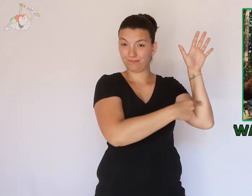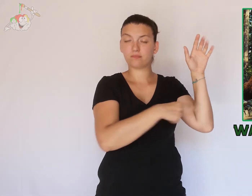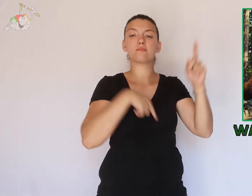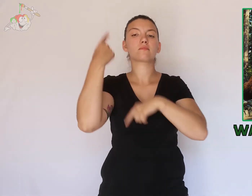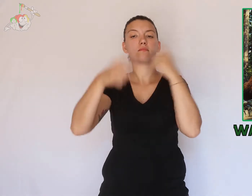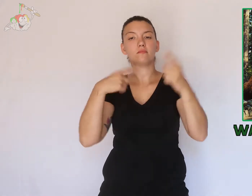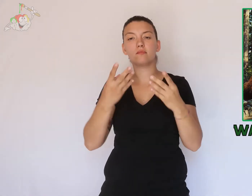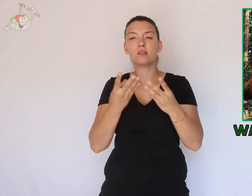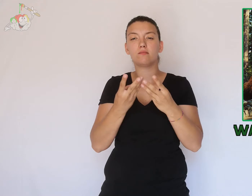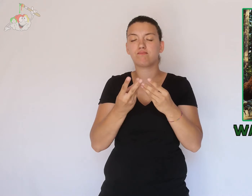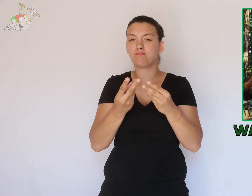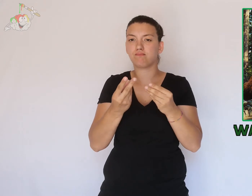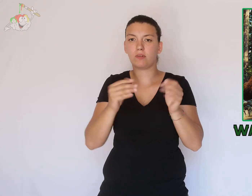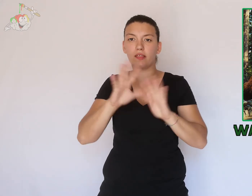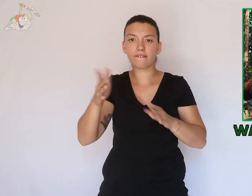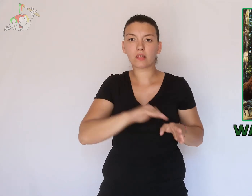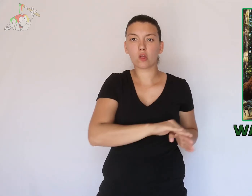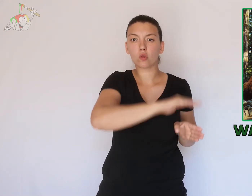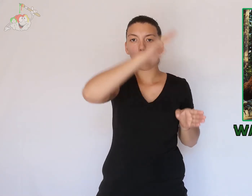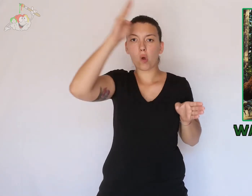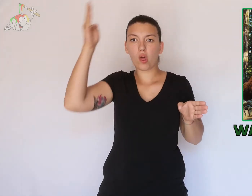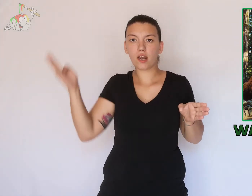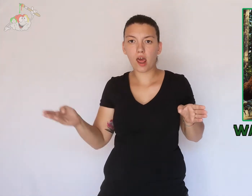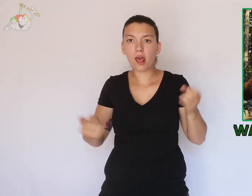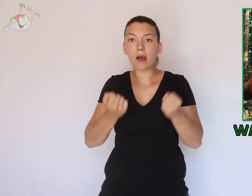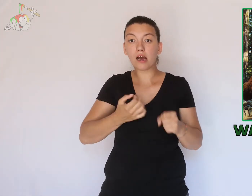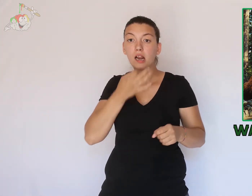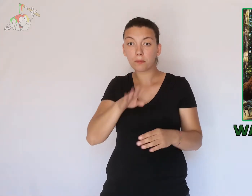over time had become a chasm and therefore a tunnel that could